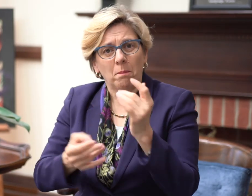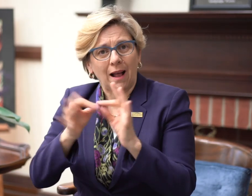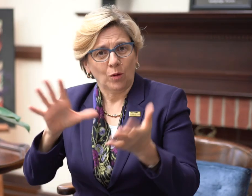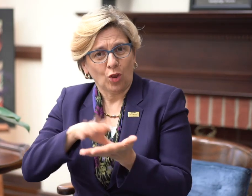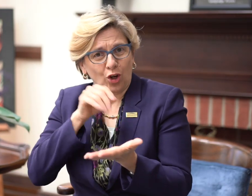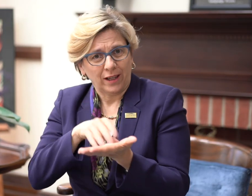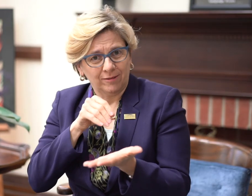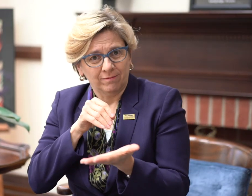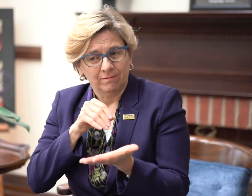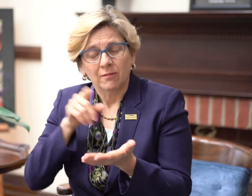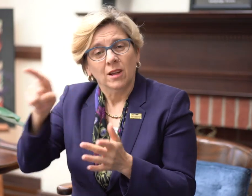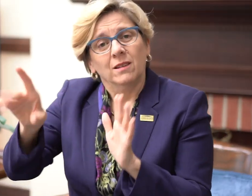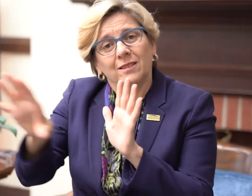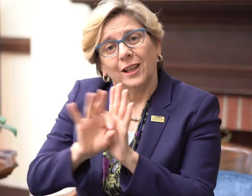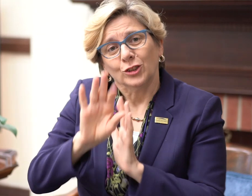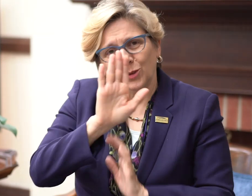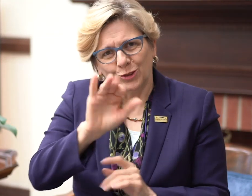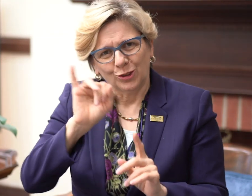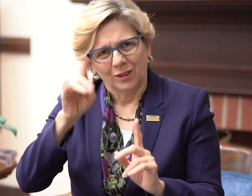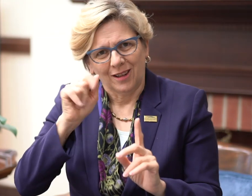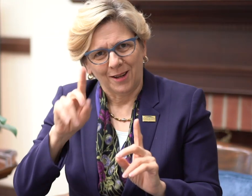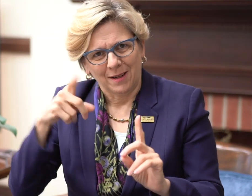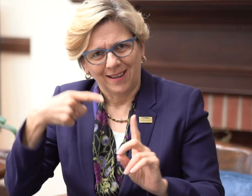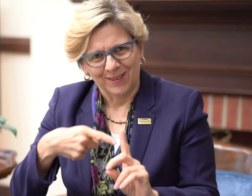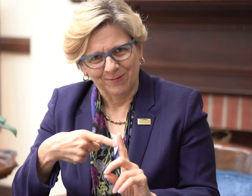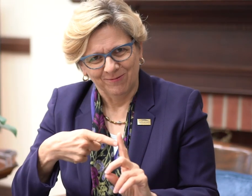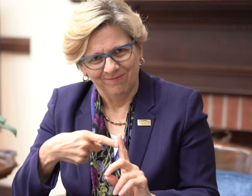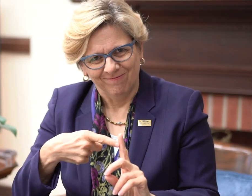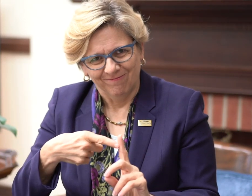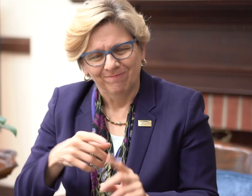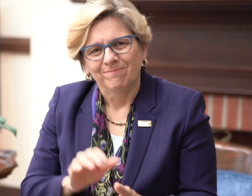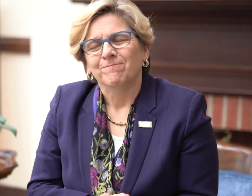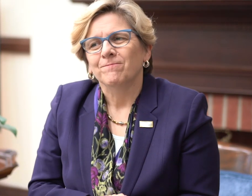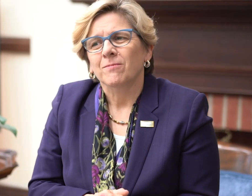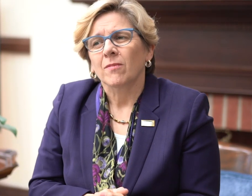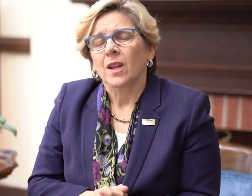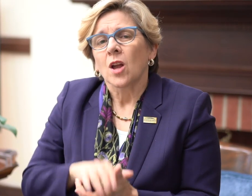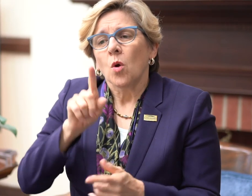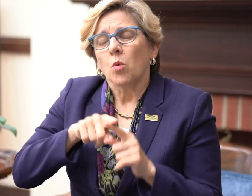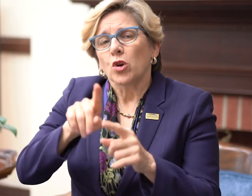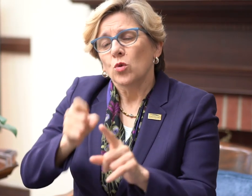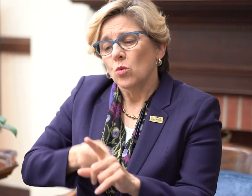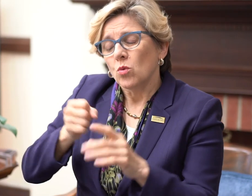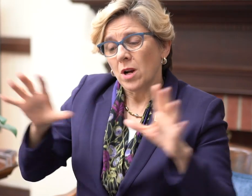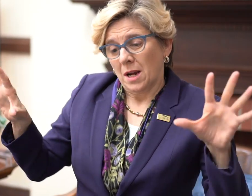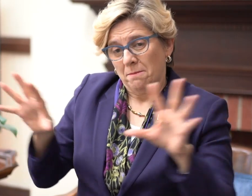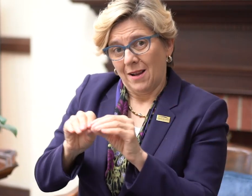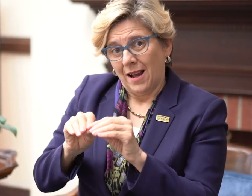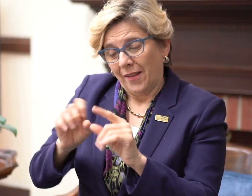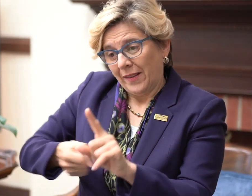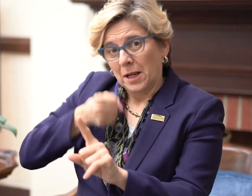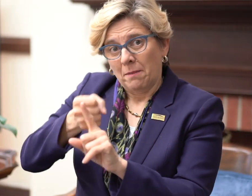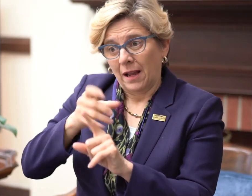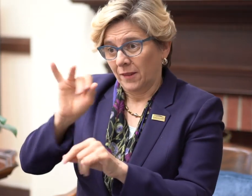fit for bilingual learning we selected your iPads the combination of the impact